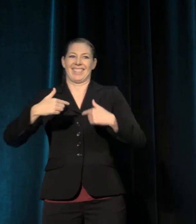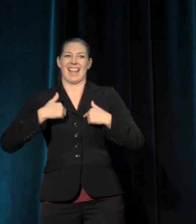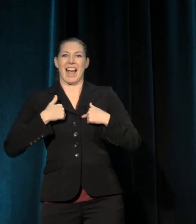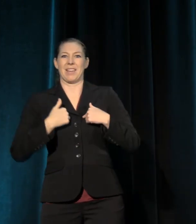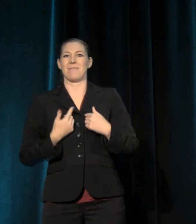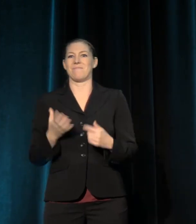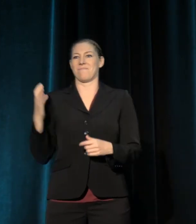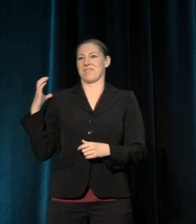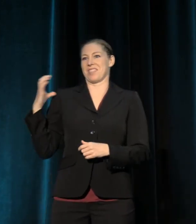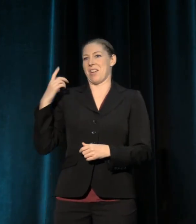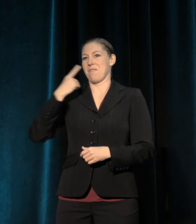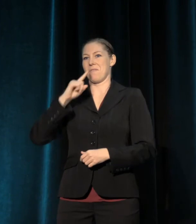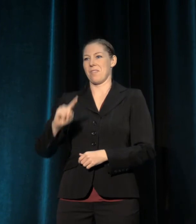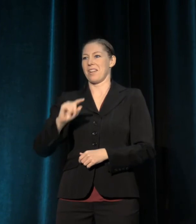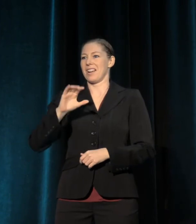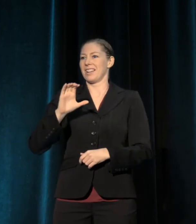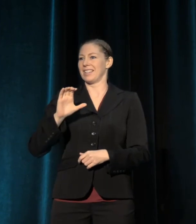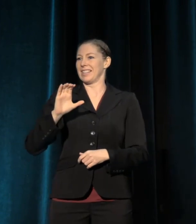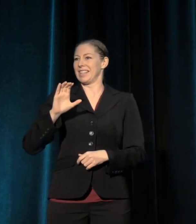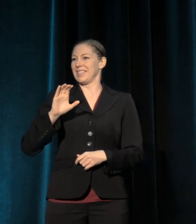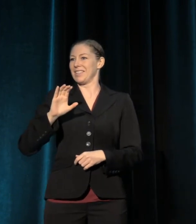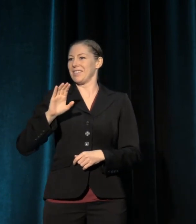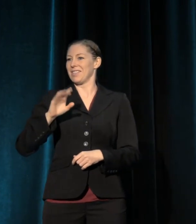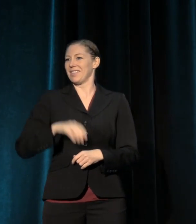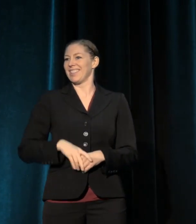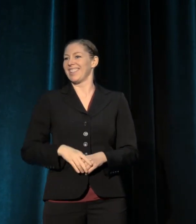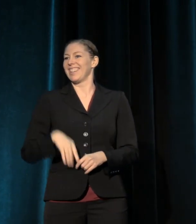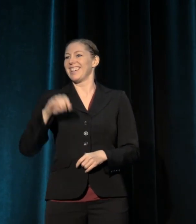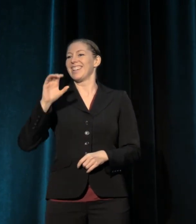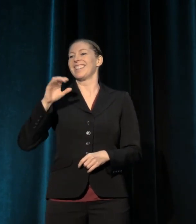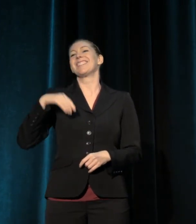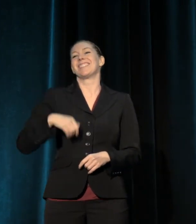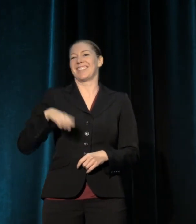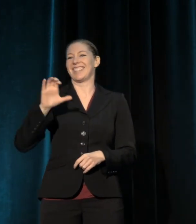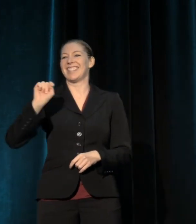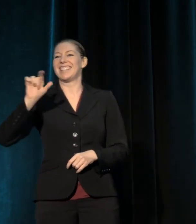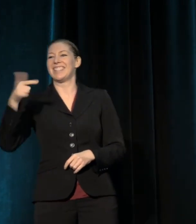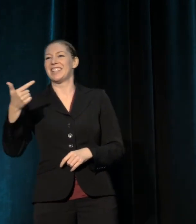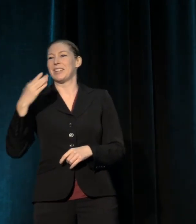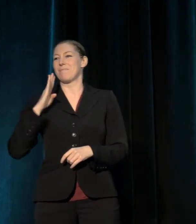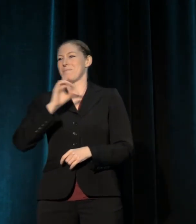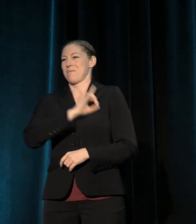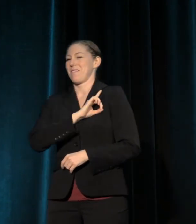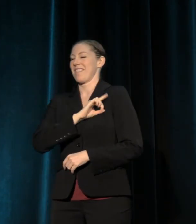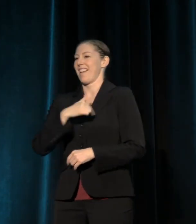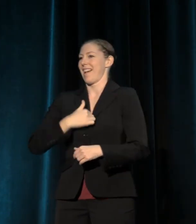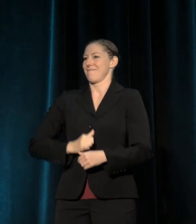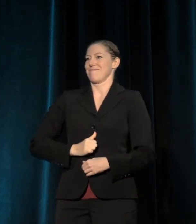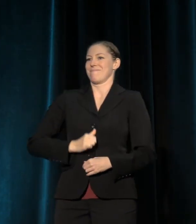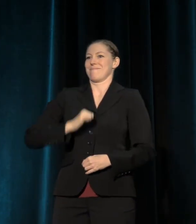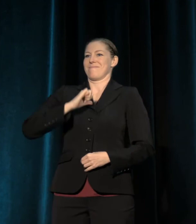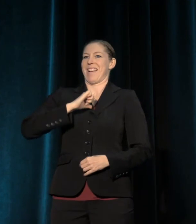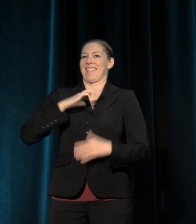and I am very proud to have this opportunity